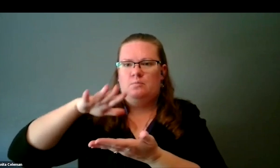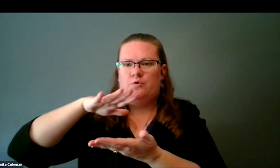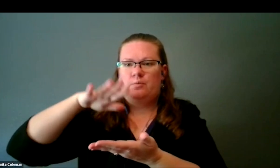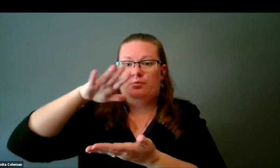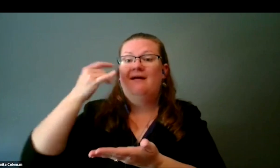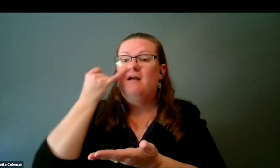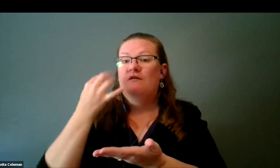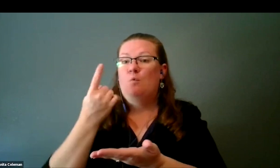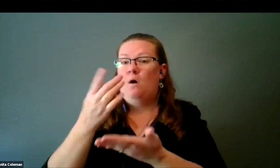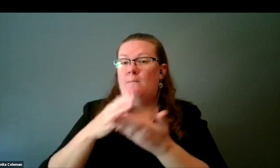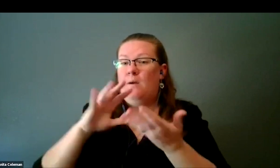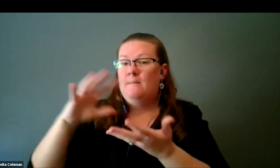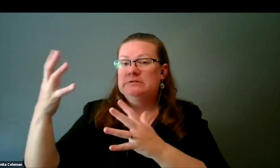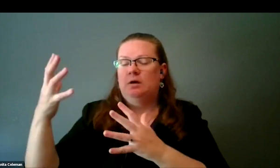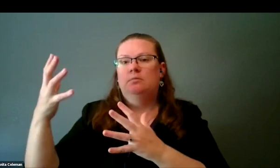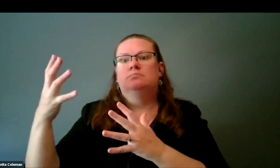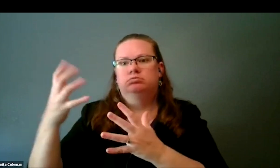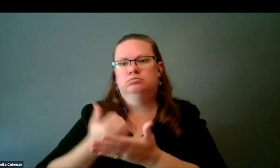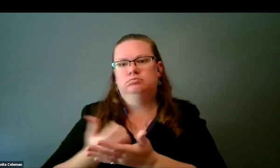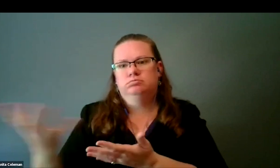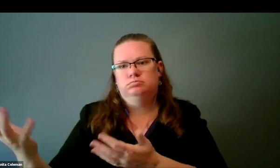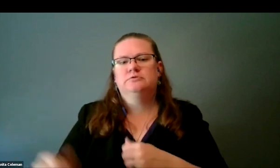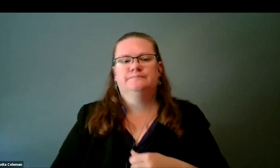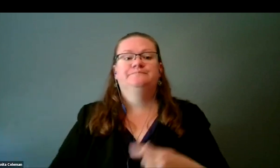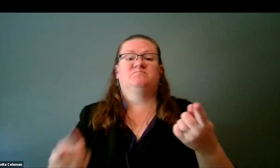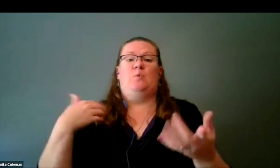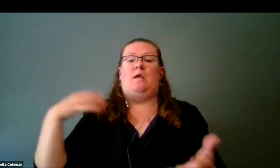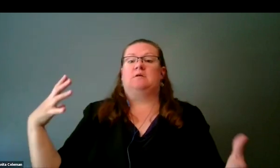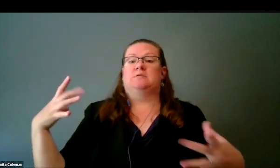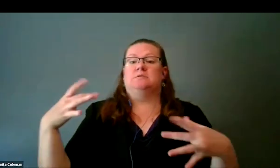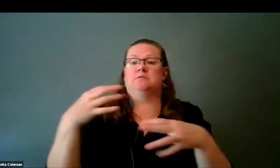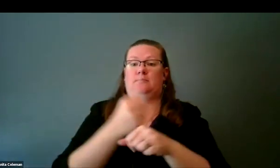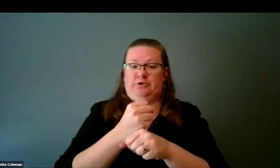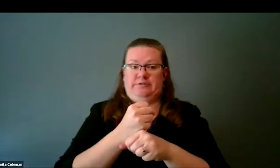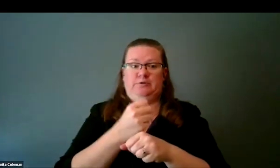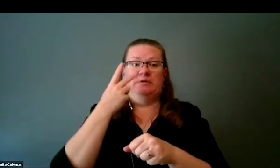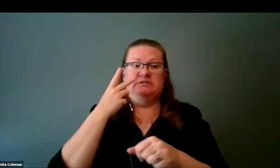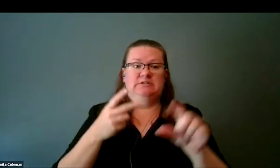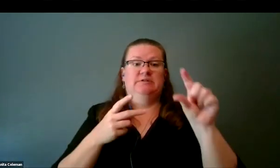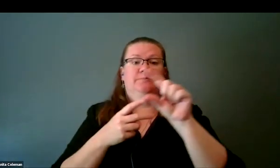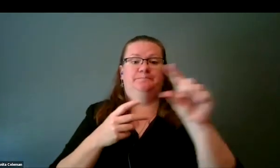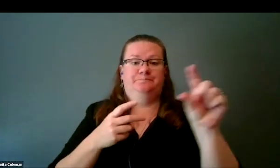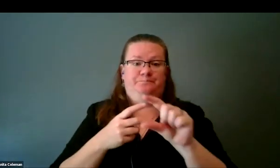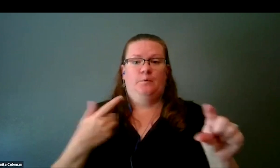I have a summary slide. It's available. The big points are, we have proven we can represent astronomy with 3D printing.